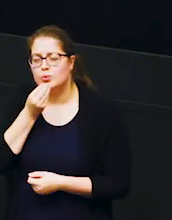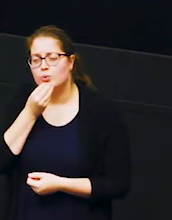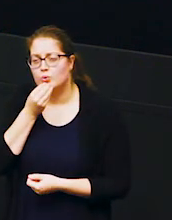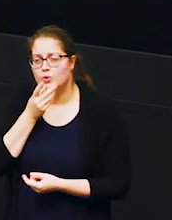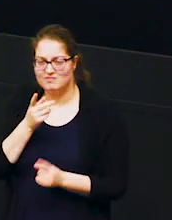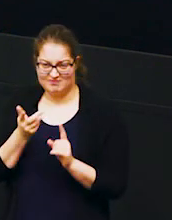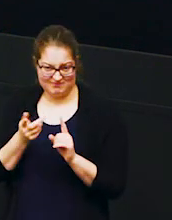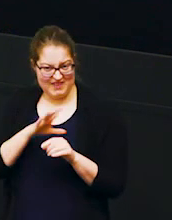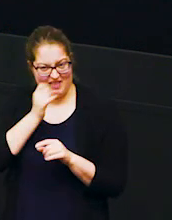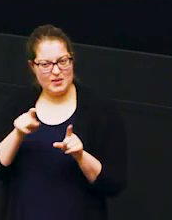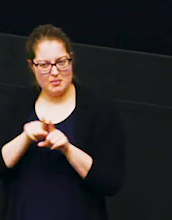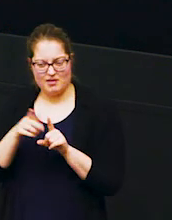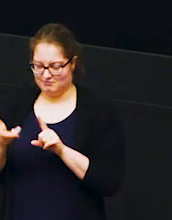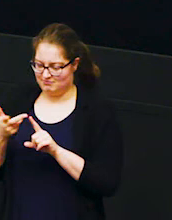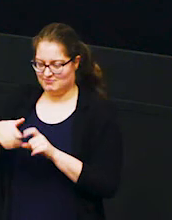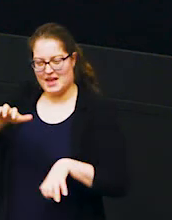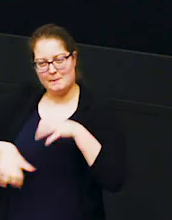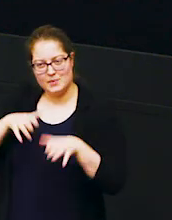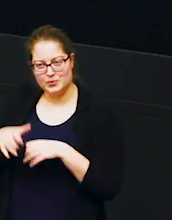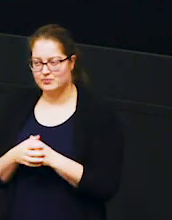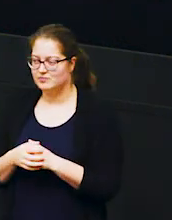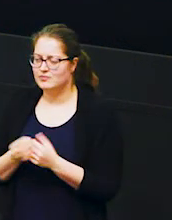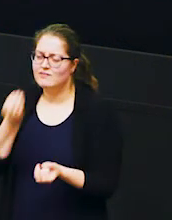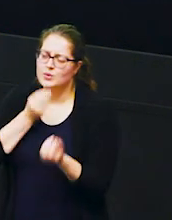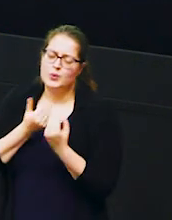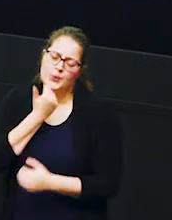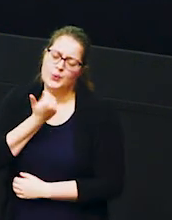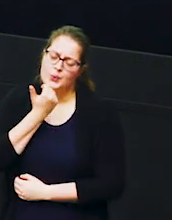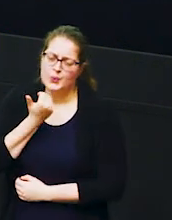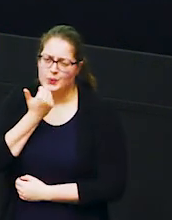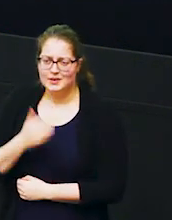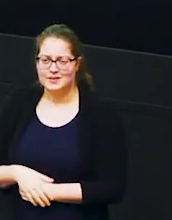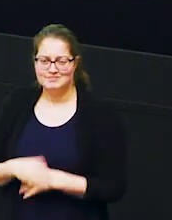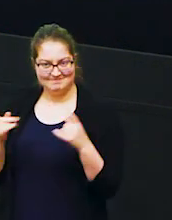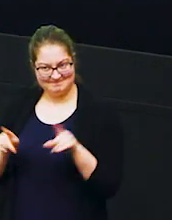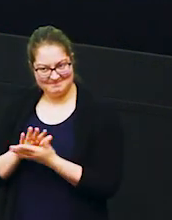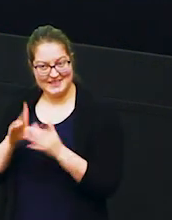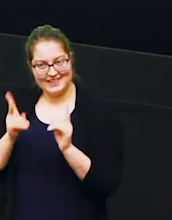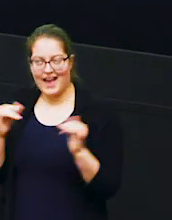animals to start eating so lots of food again which means lots of celebrations all over again